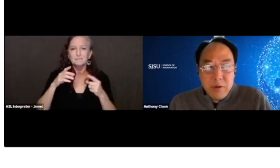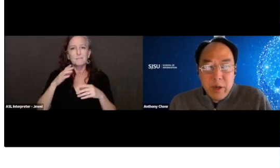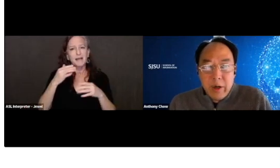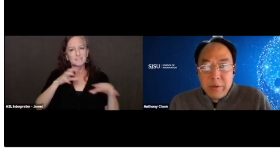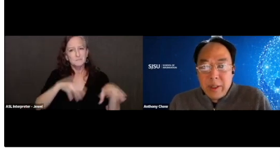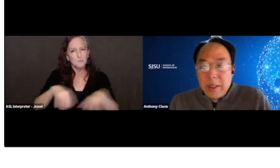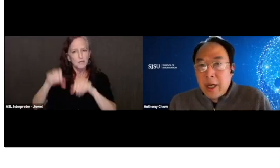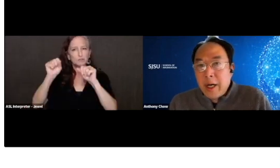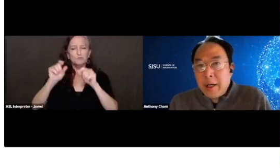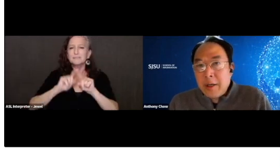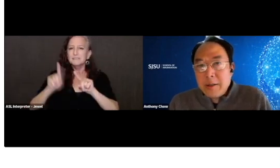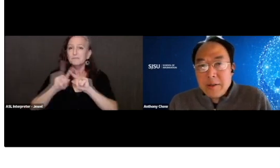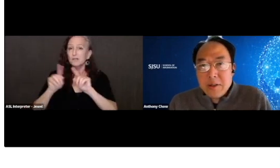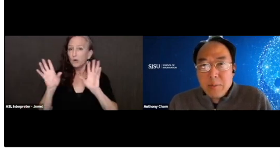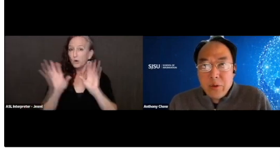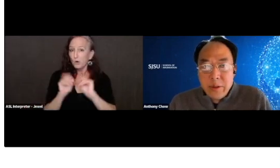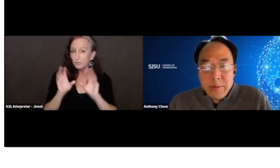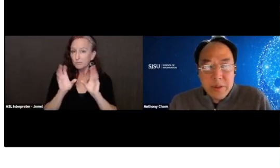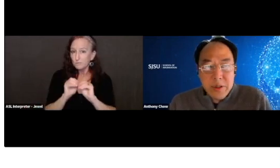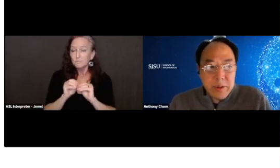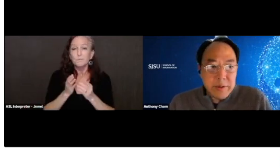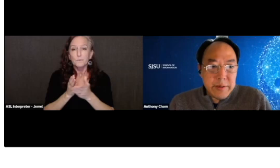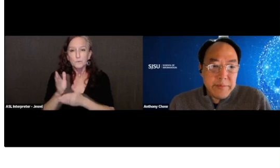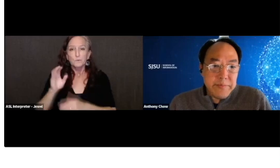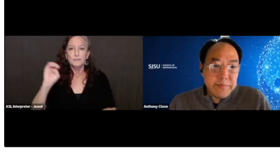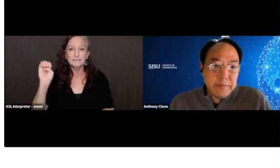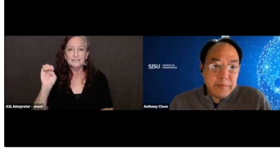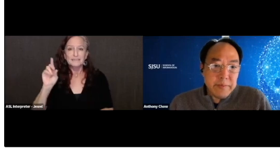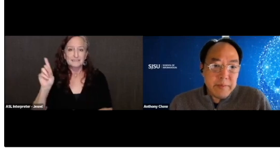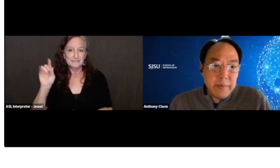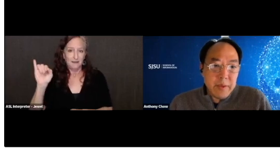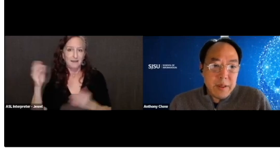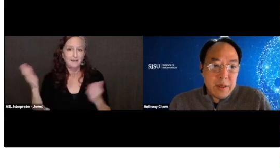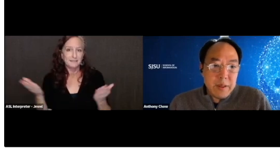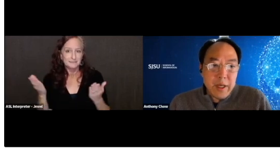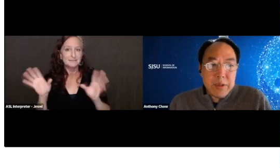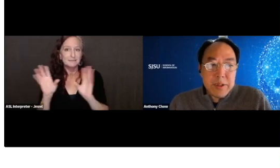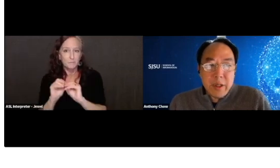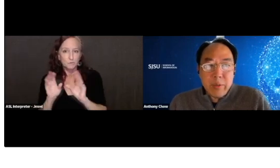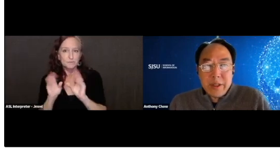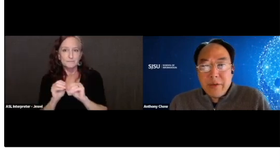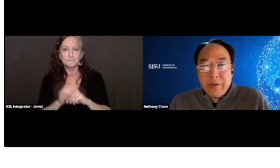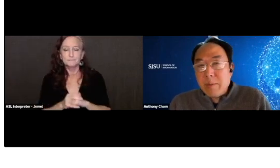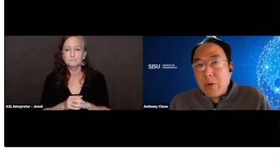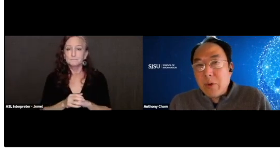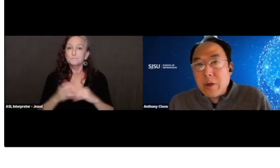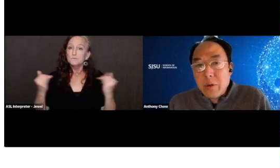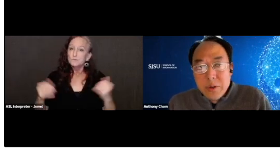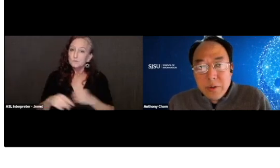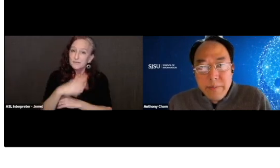through our EDI Symposium Series. Today we celebrate the deaf community and culture.